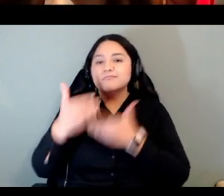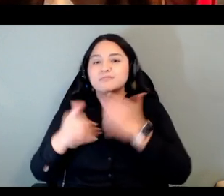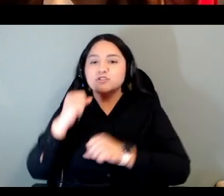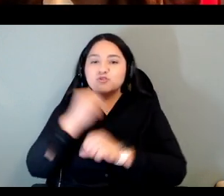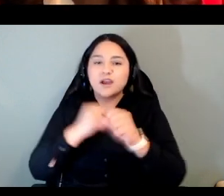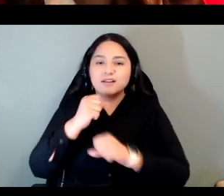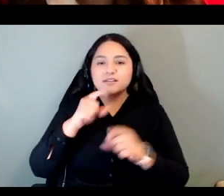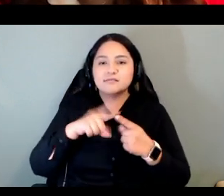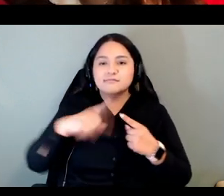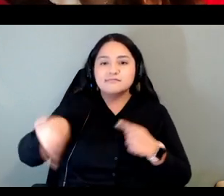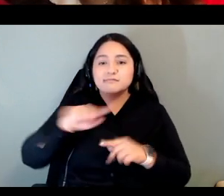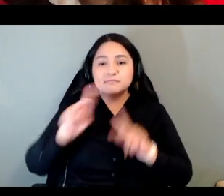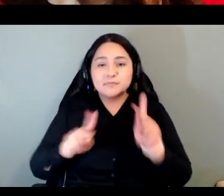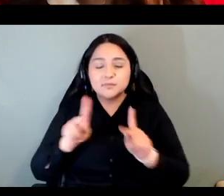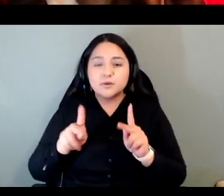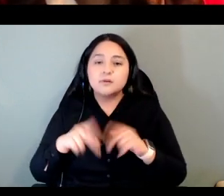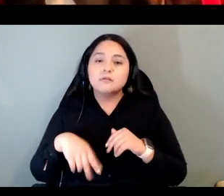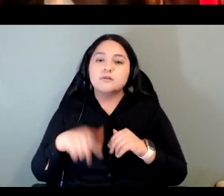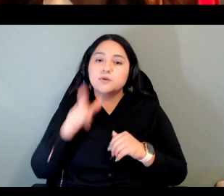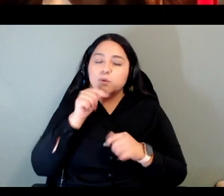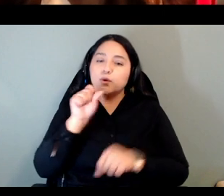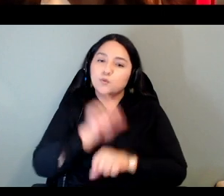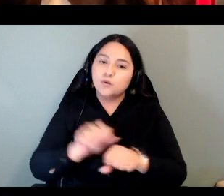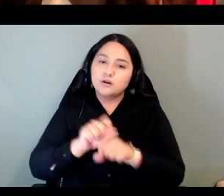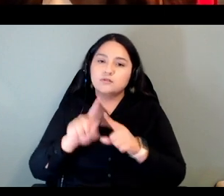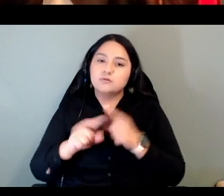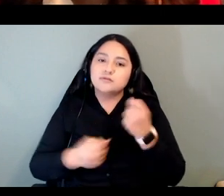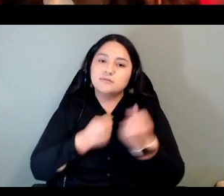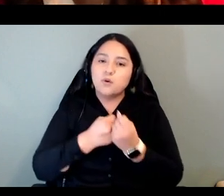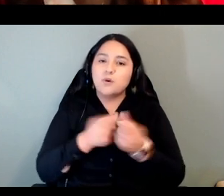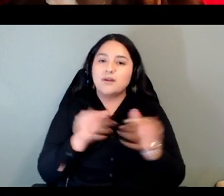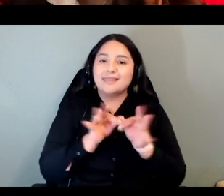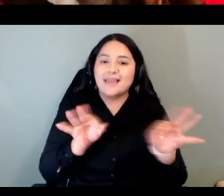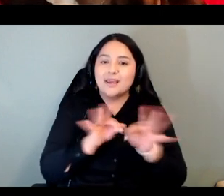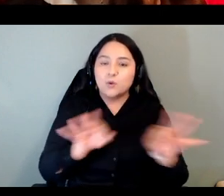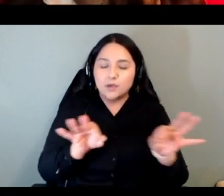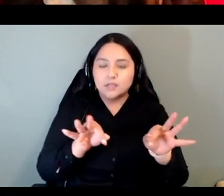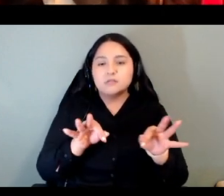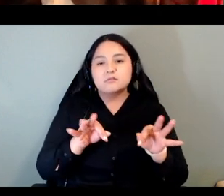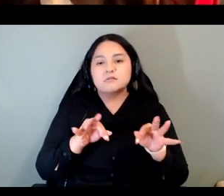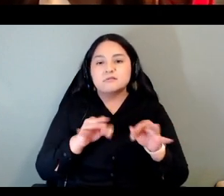as well as others working to support language revitalization through technology we are in